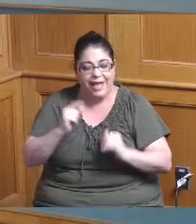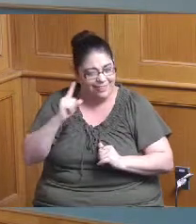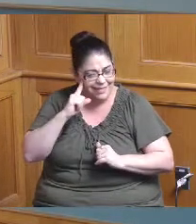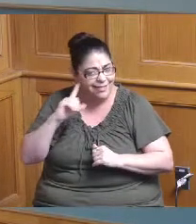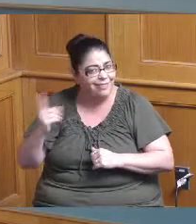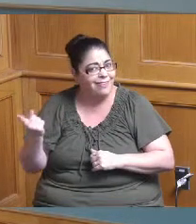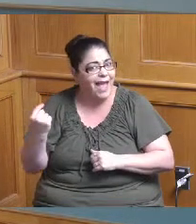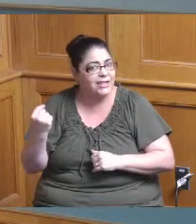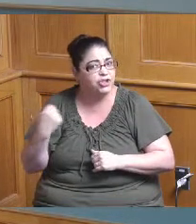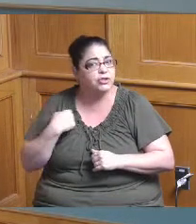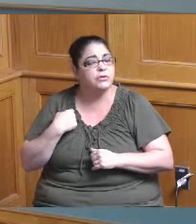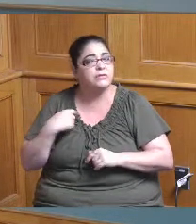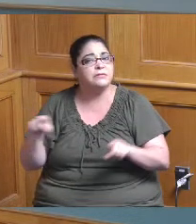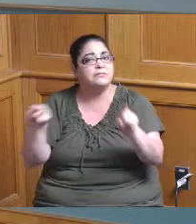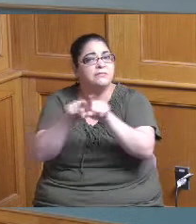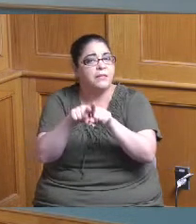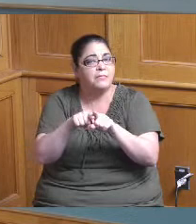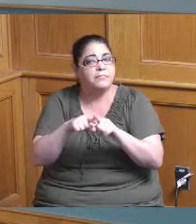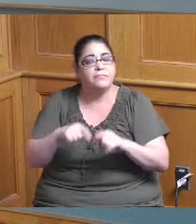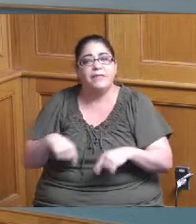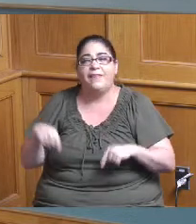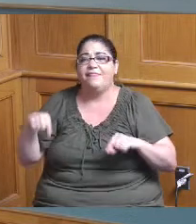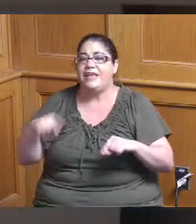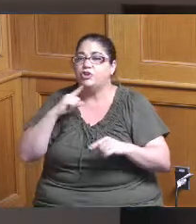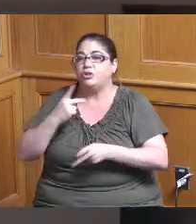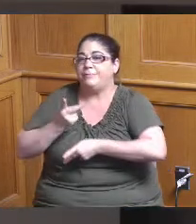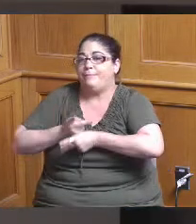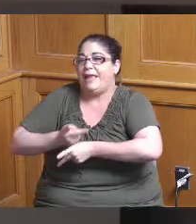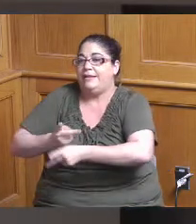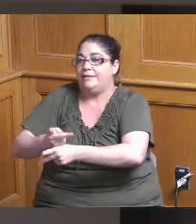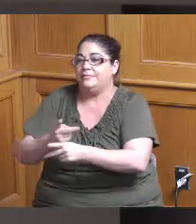need and really these are just the main things there's just wondering okay thanks